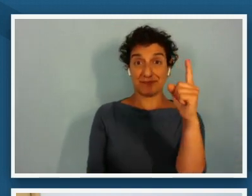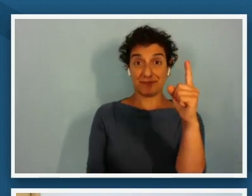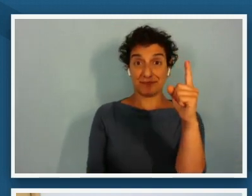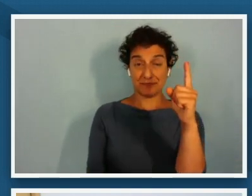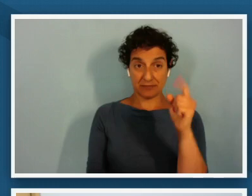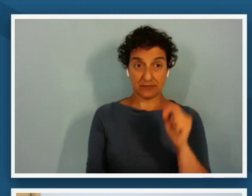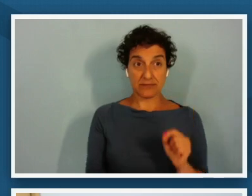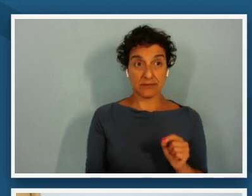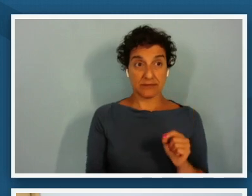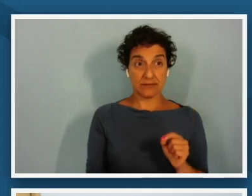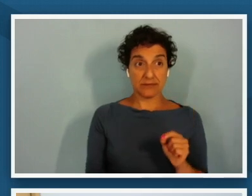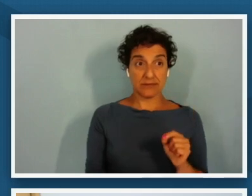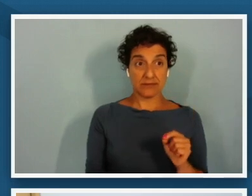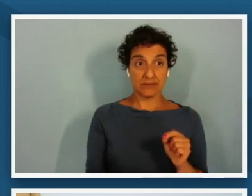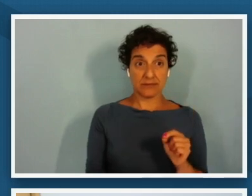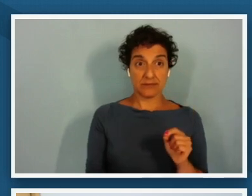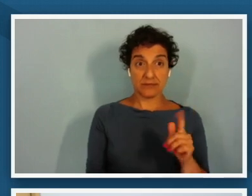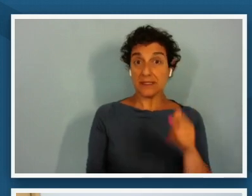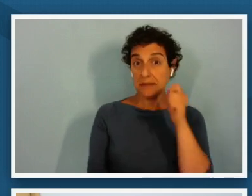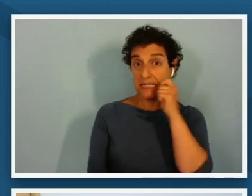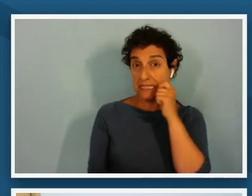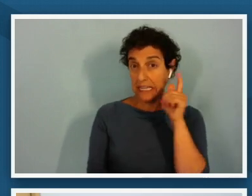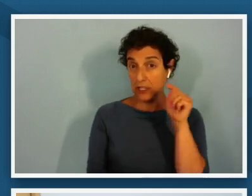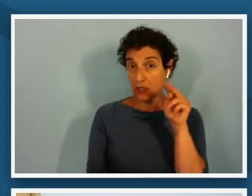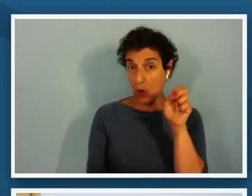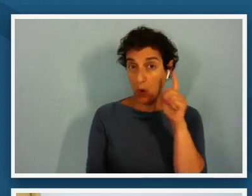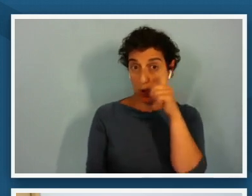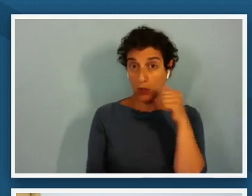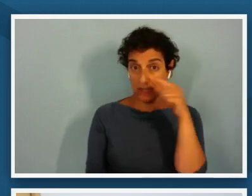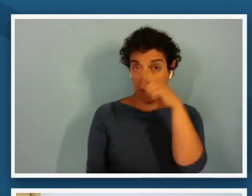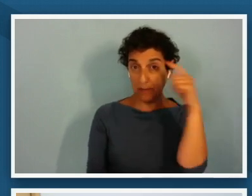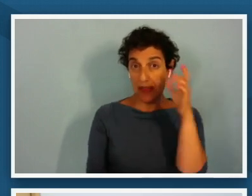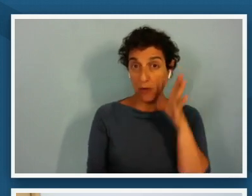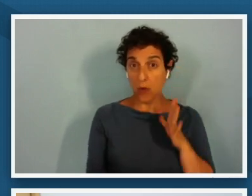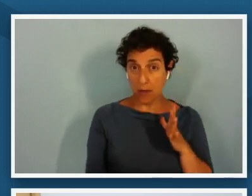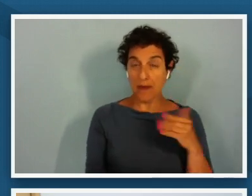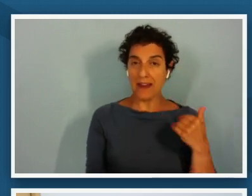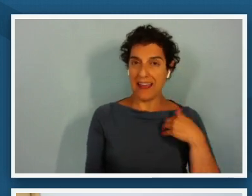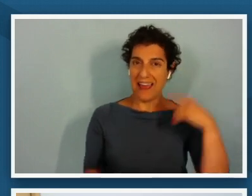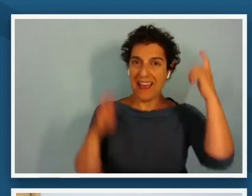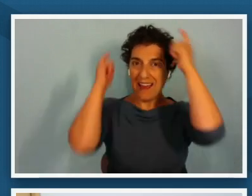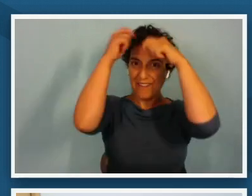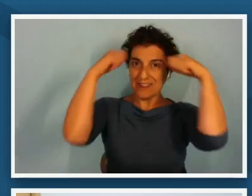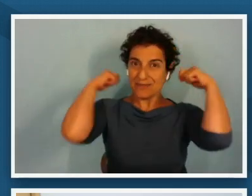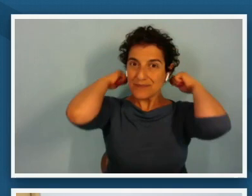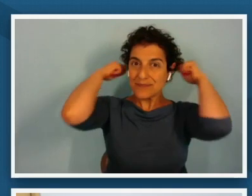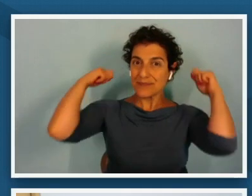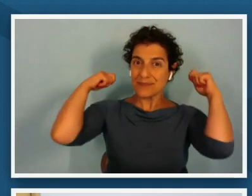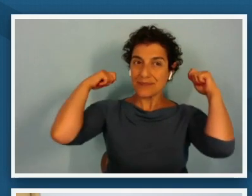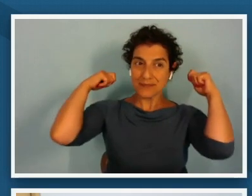skin tone appears to be a black woman has a head dressing on a head wrap on as